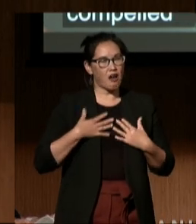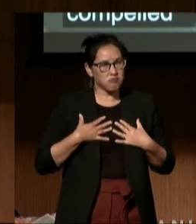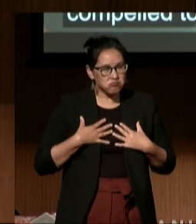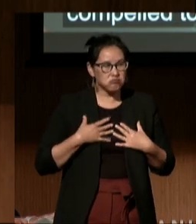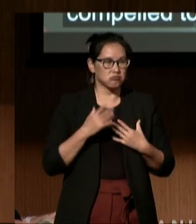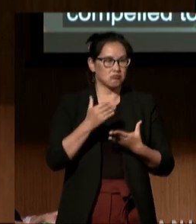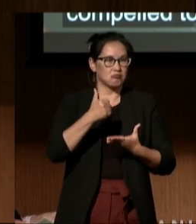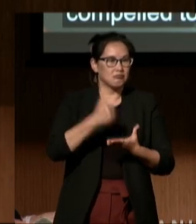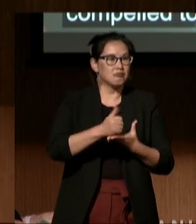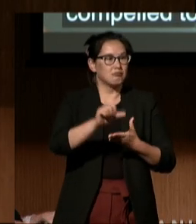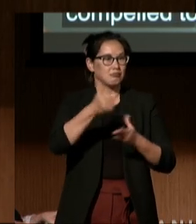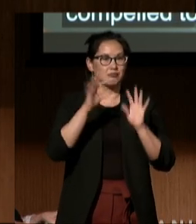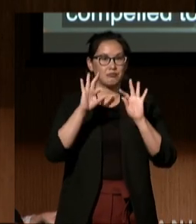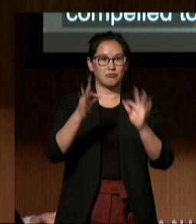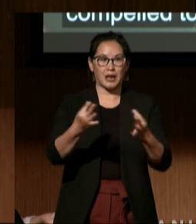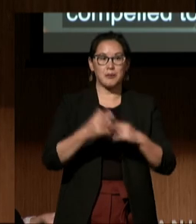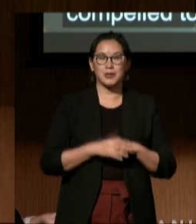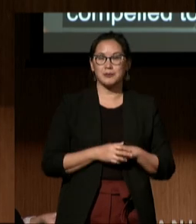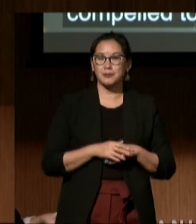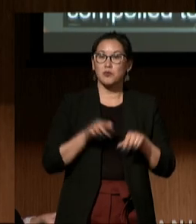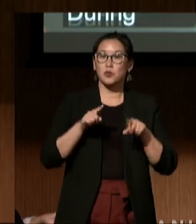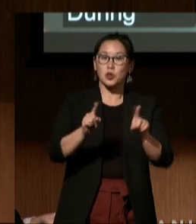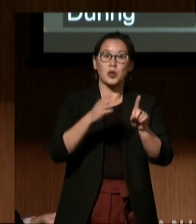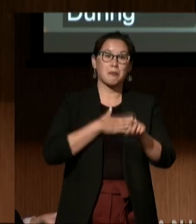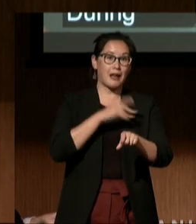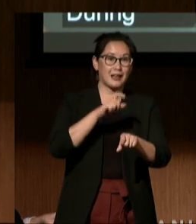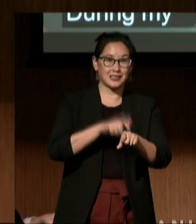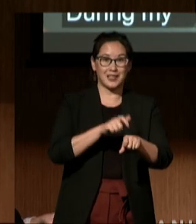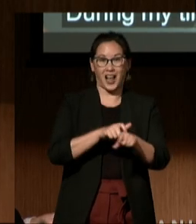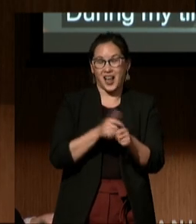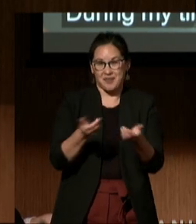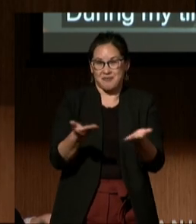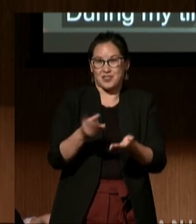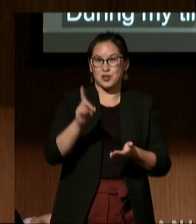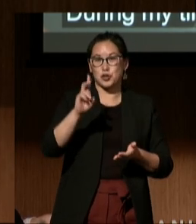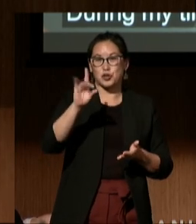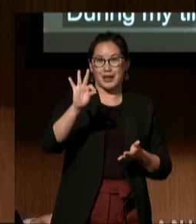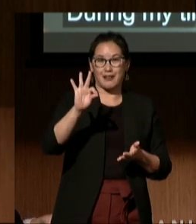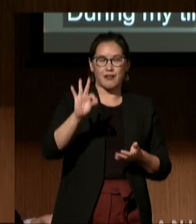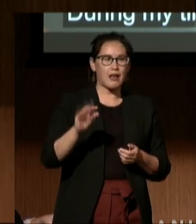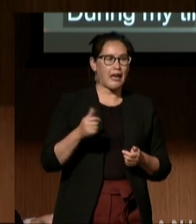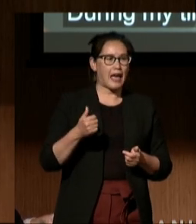During my time at DREDF, it was clear to me that there were monolingual Spanish-speaking families